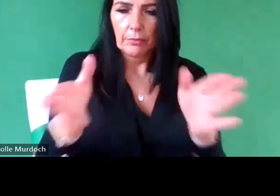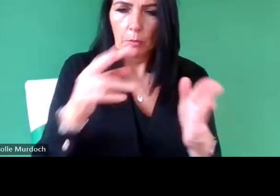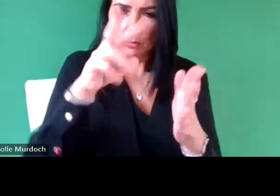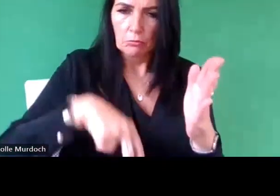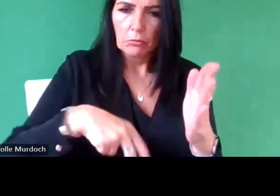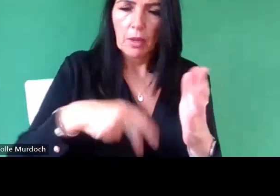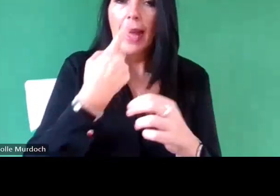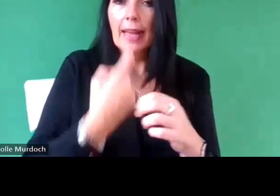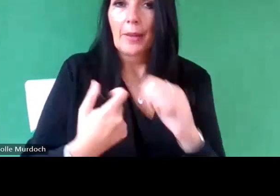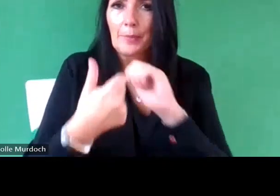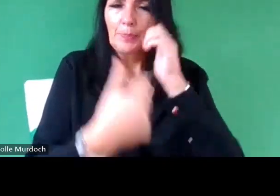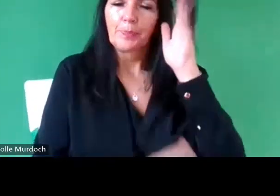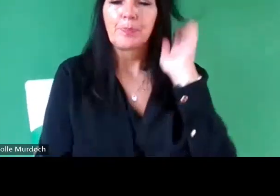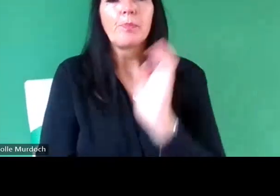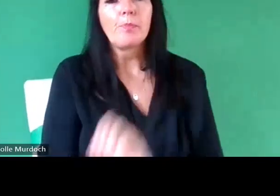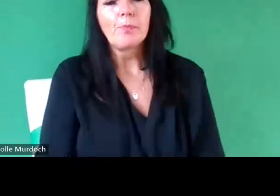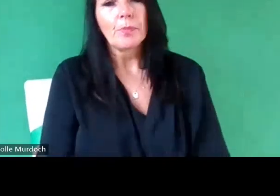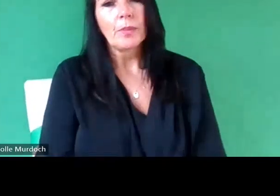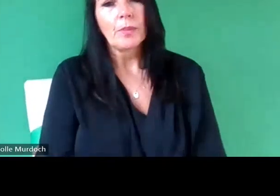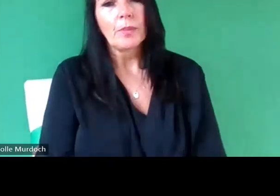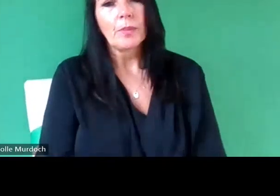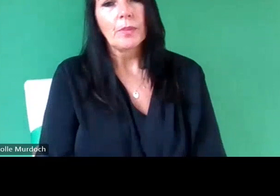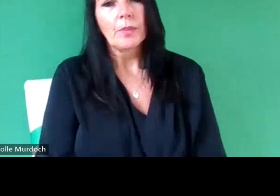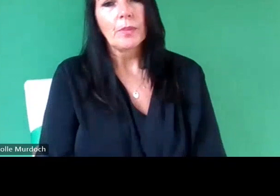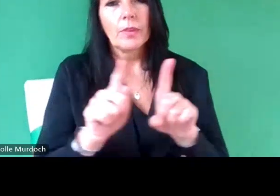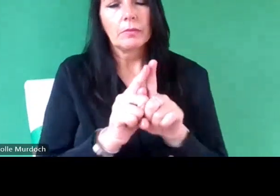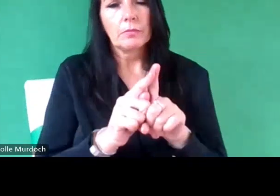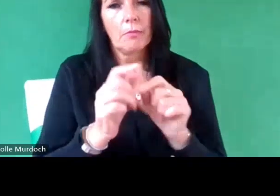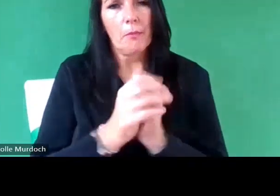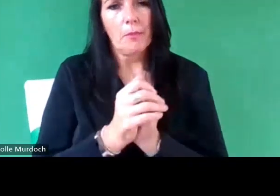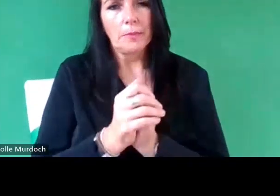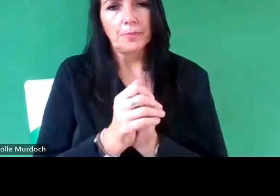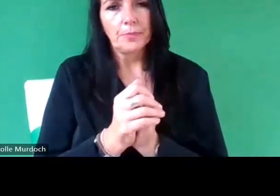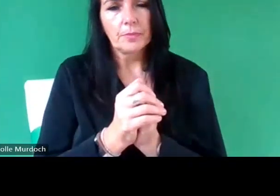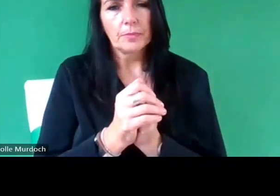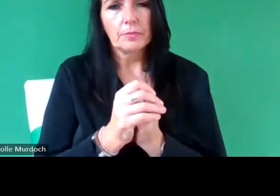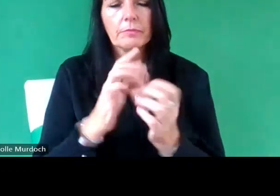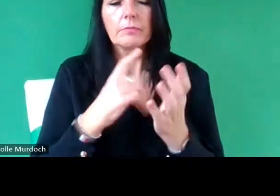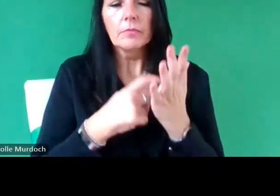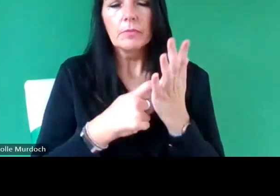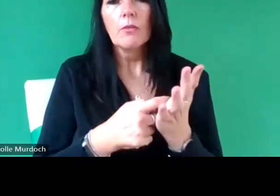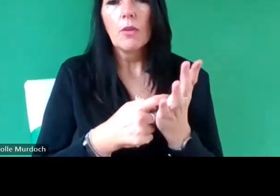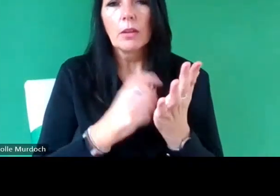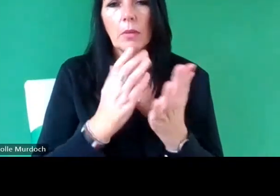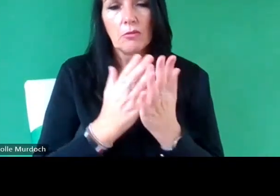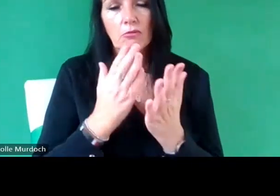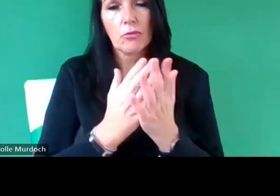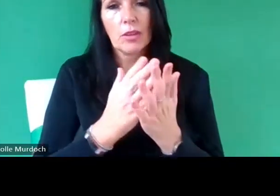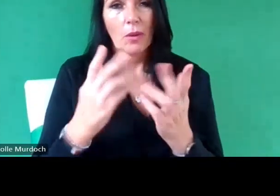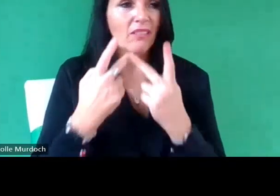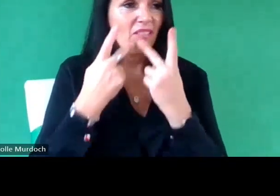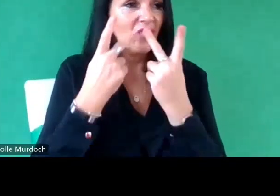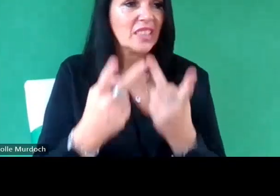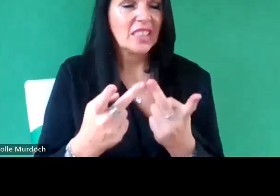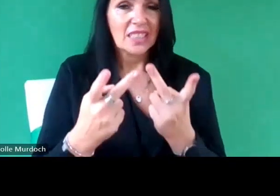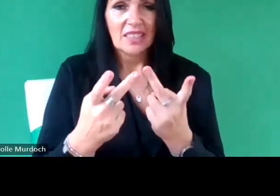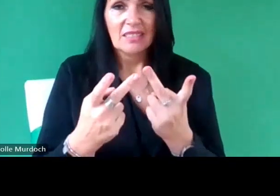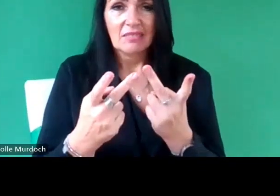that information um also on top of that I I would recommend really just visiting communities and